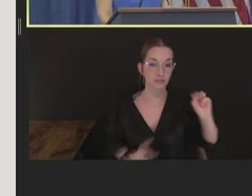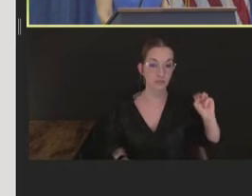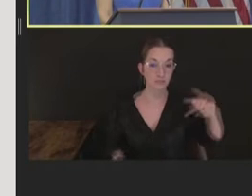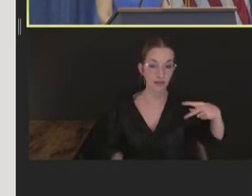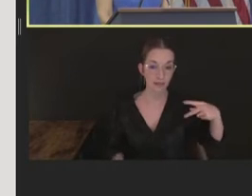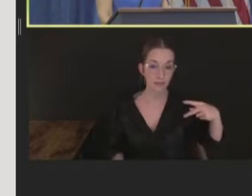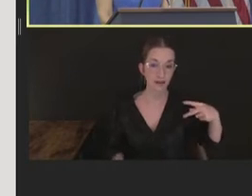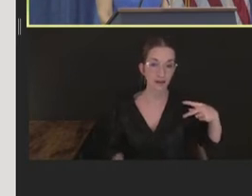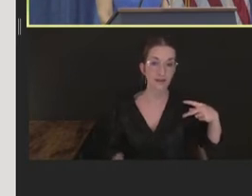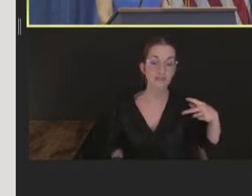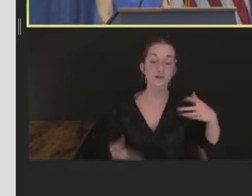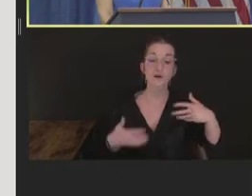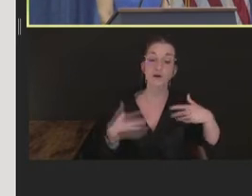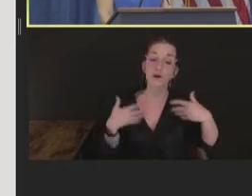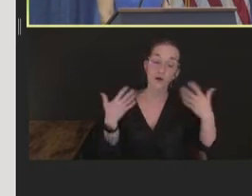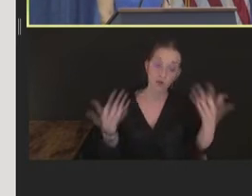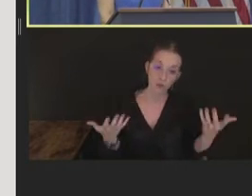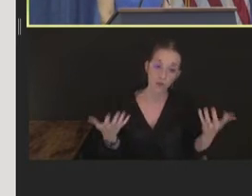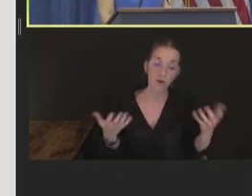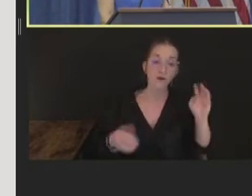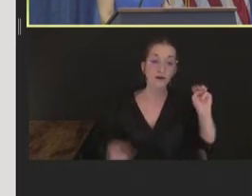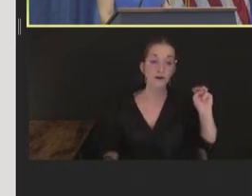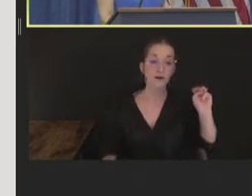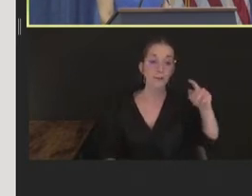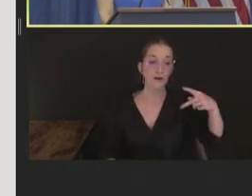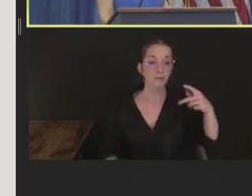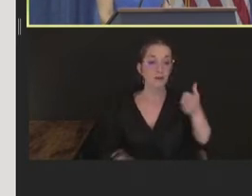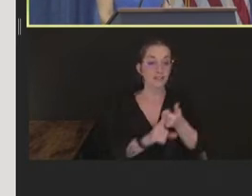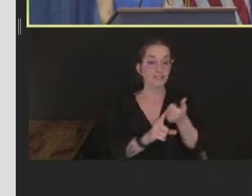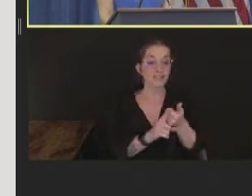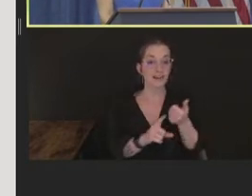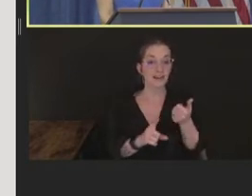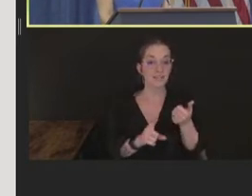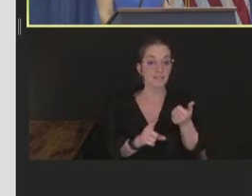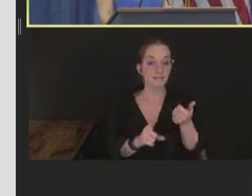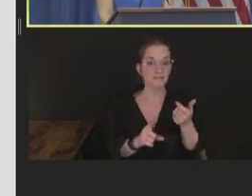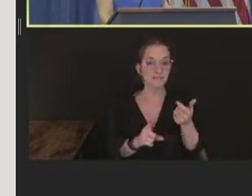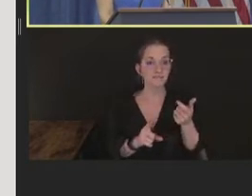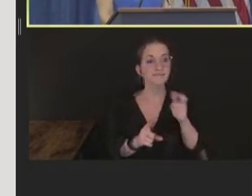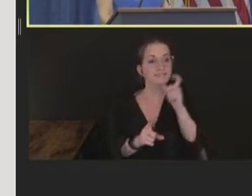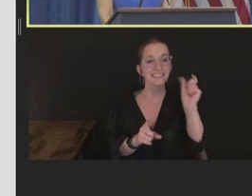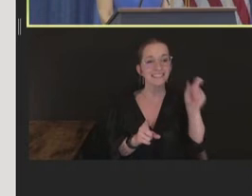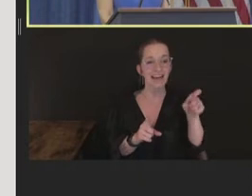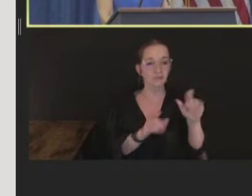the monkeypox did not have to be identified in one of their sex partners.